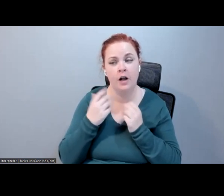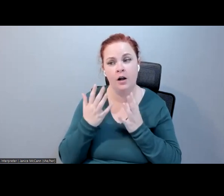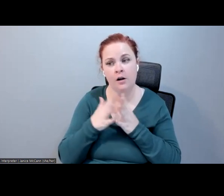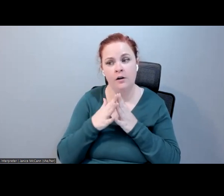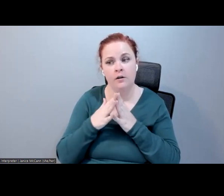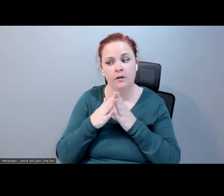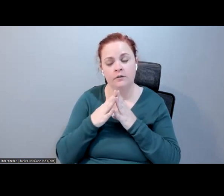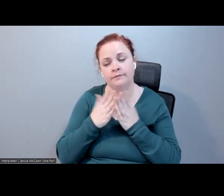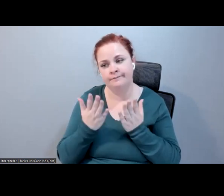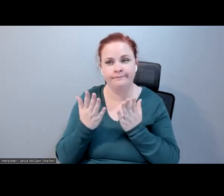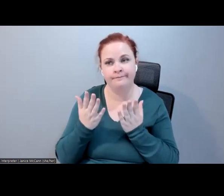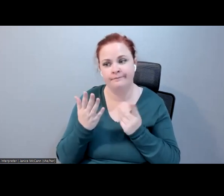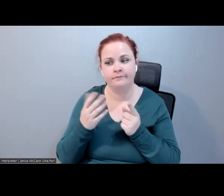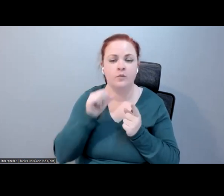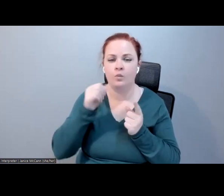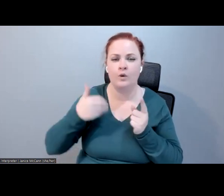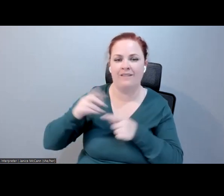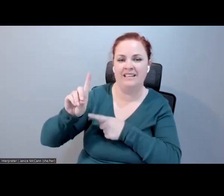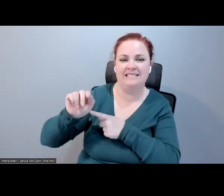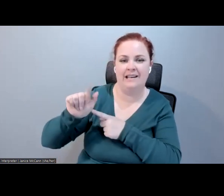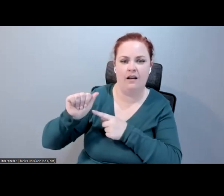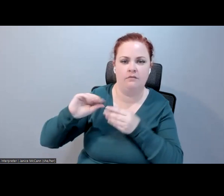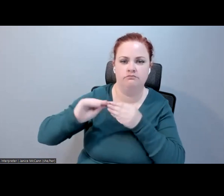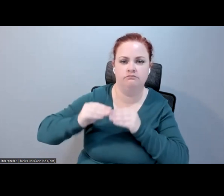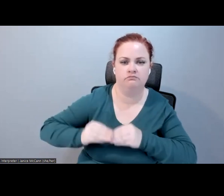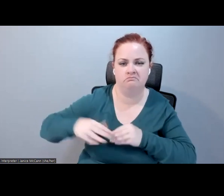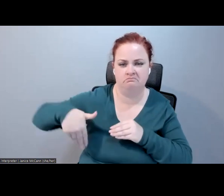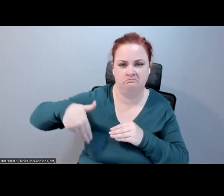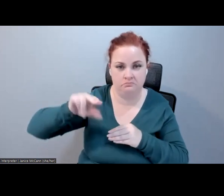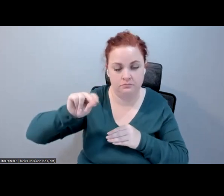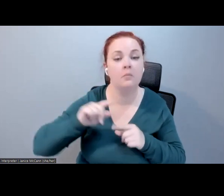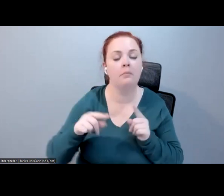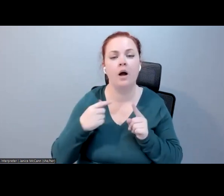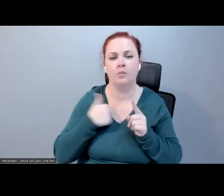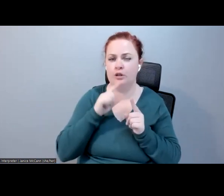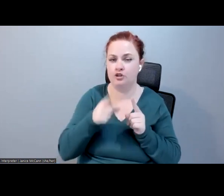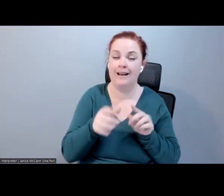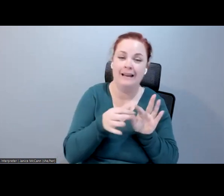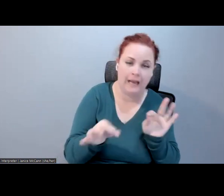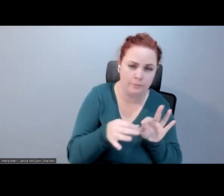haven't got the data on this, but we are pretty confident that the captions in the transcripts we put out with all our media